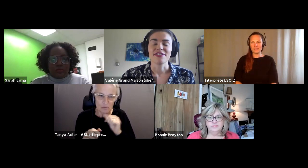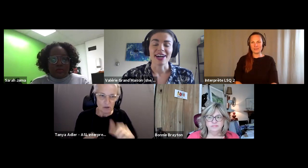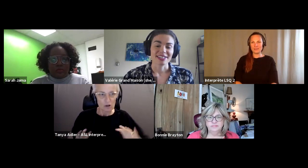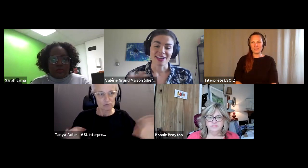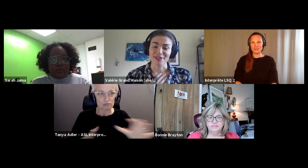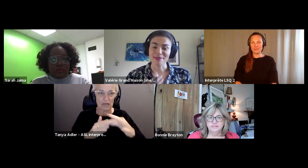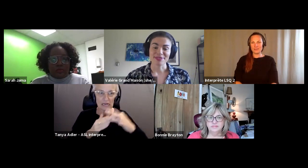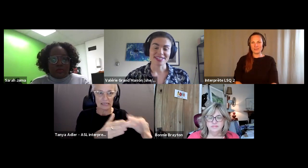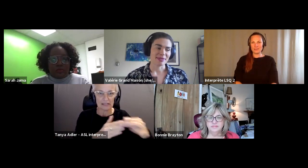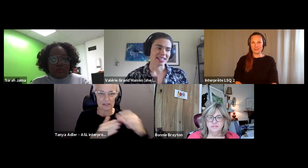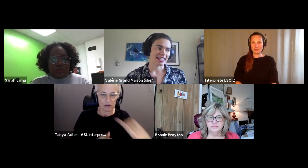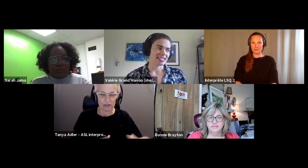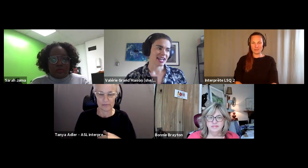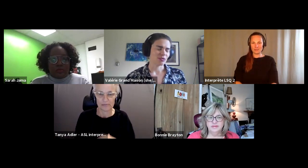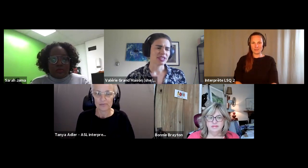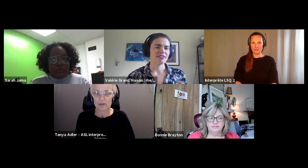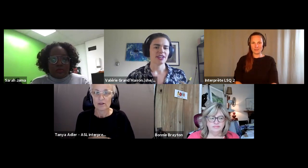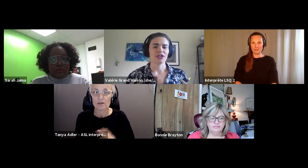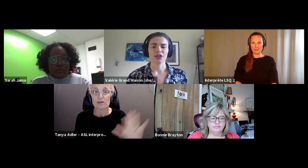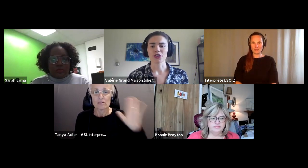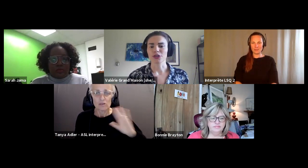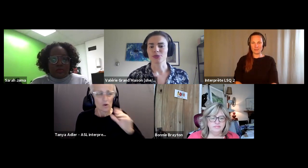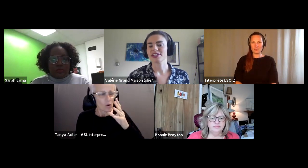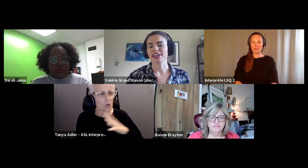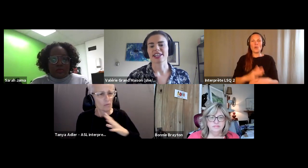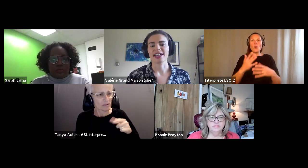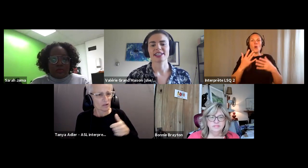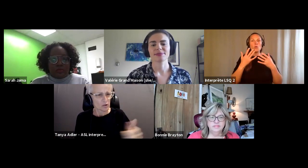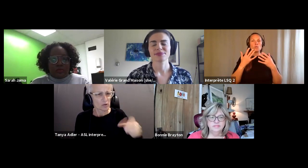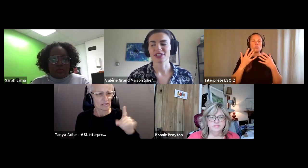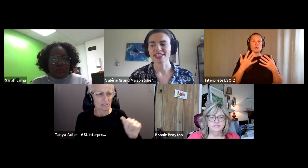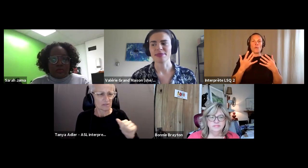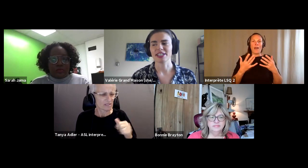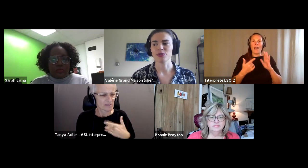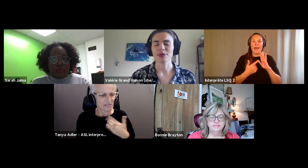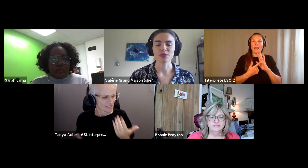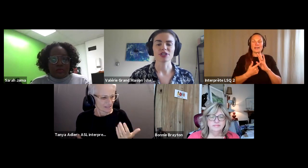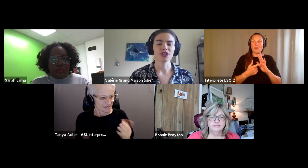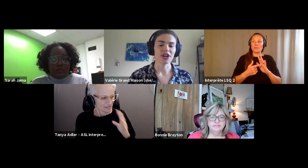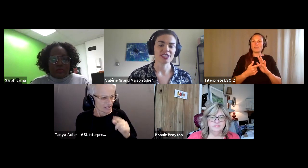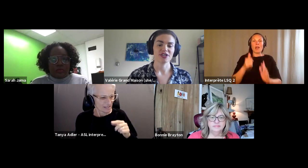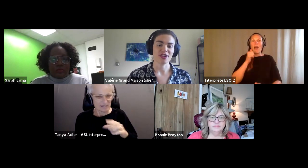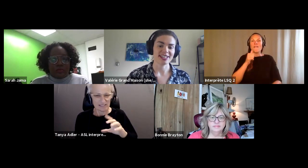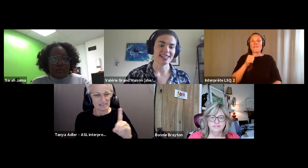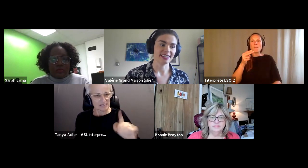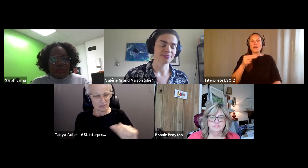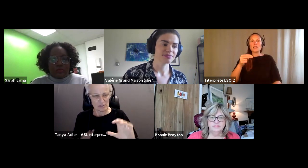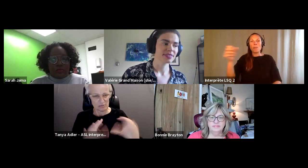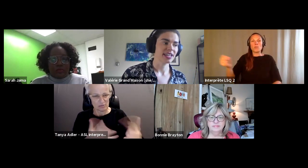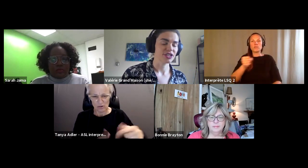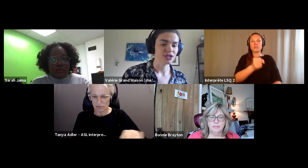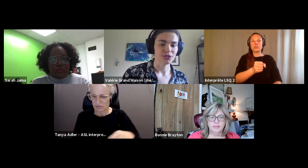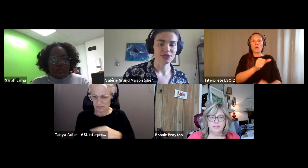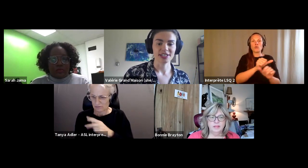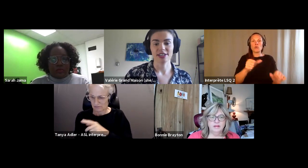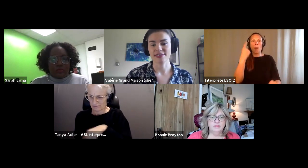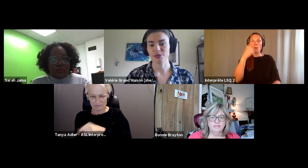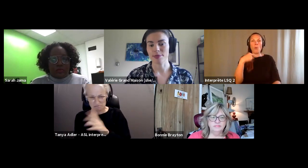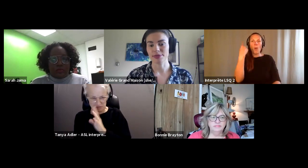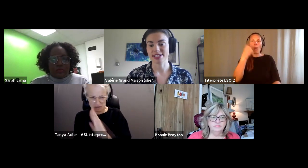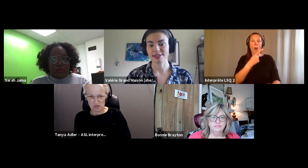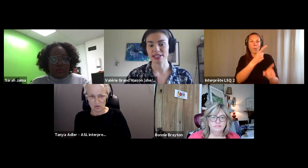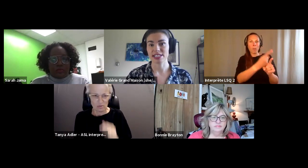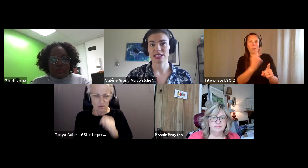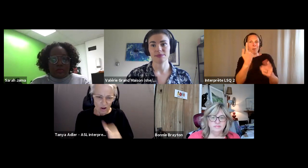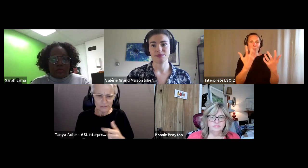Valérie Grand’Maison (she/elle): In fact, women with disabilities, at the time, really felt on her really felt like the disability movement was not addressing issues in the lives of women with disabilities.